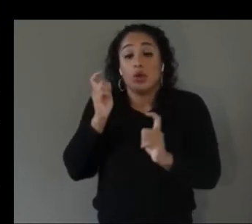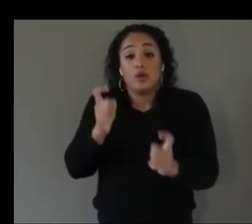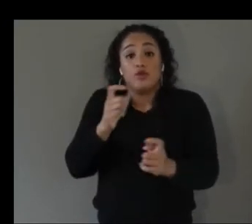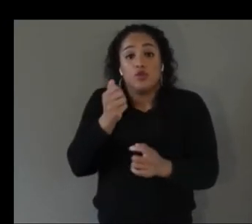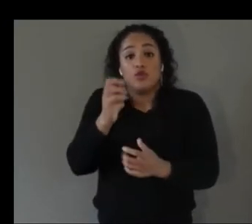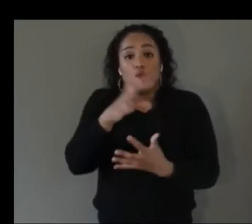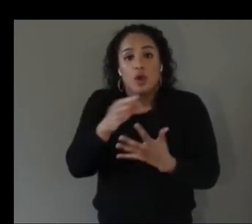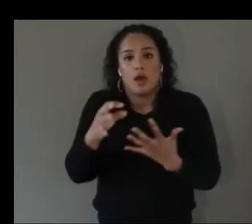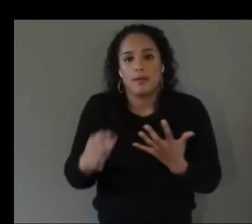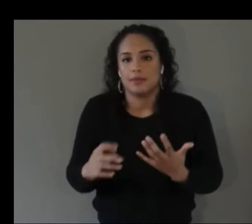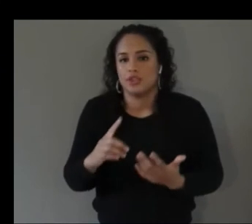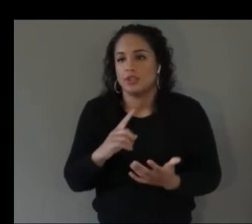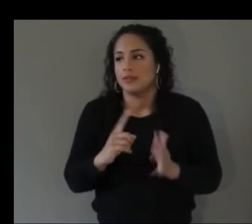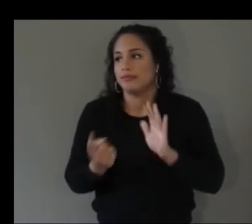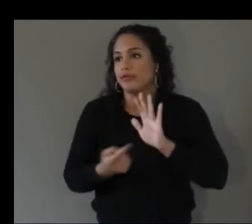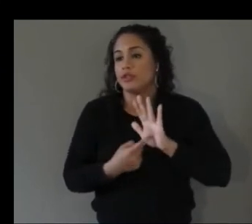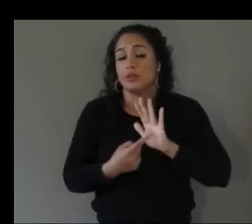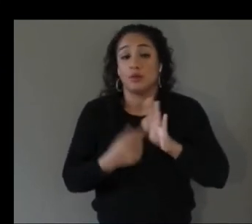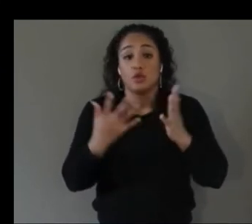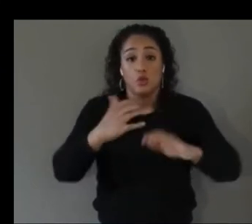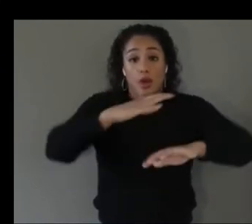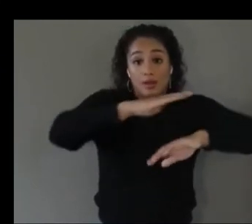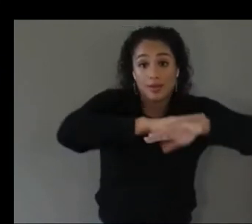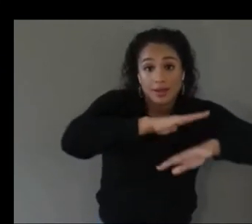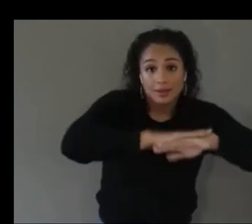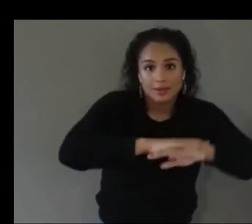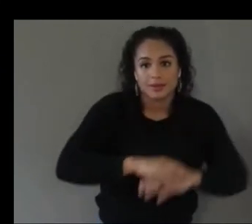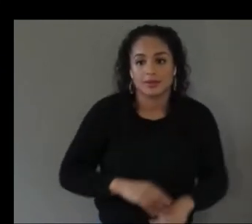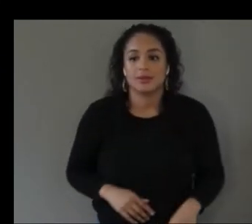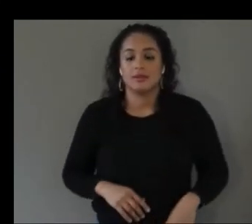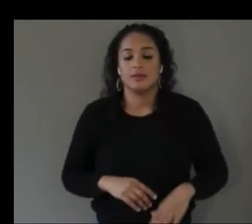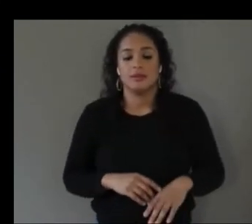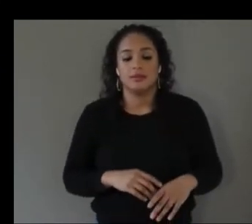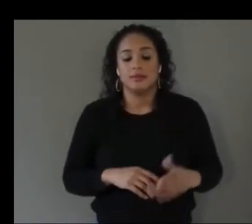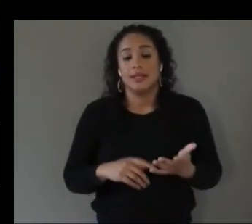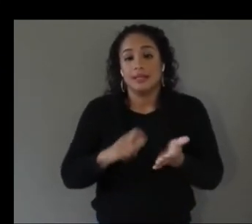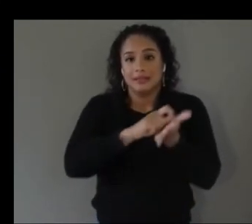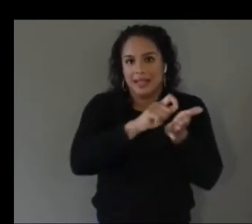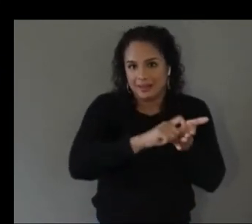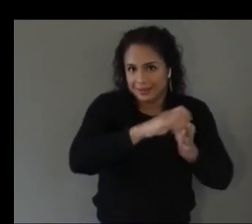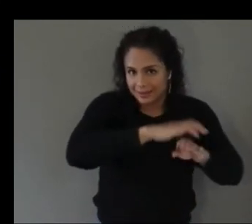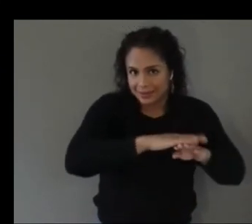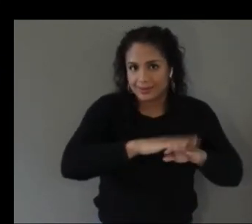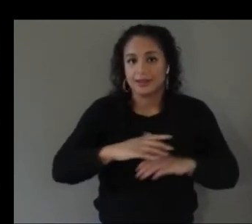place it on the desk on the table um but it was kind of difficult to get more information about